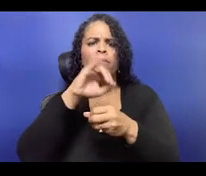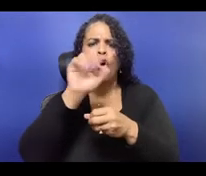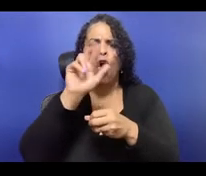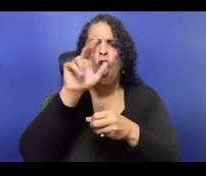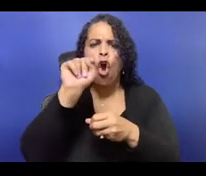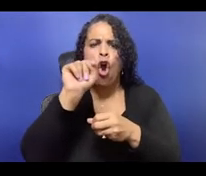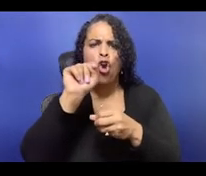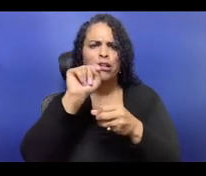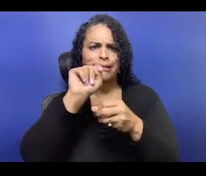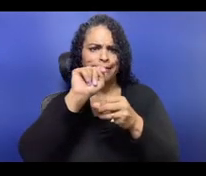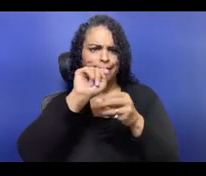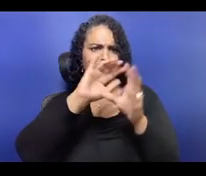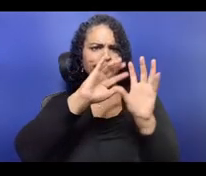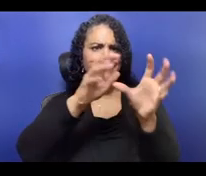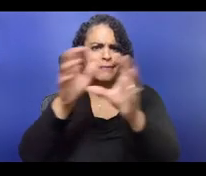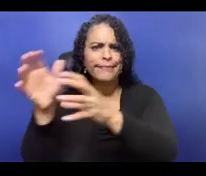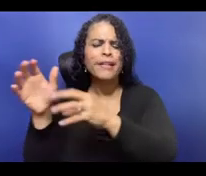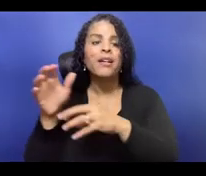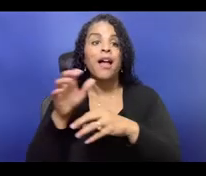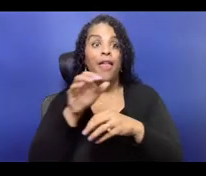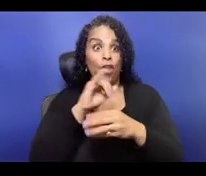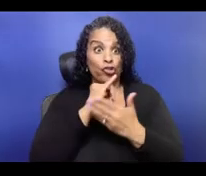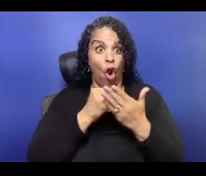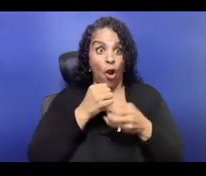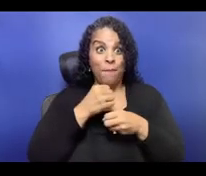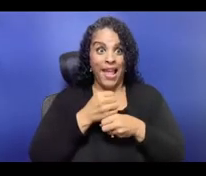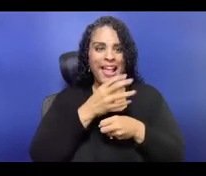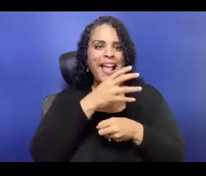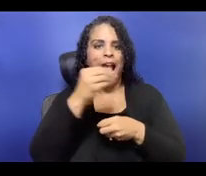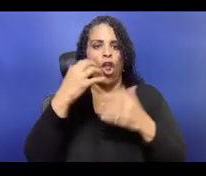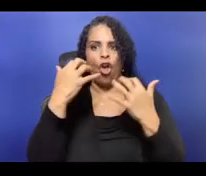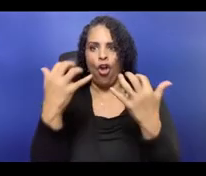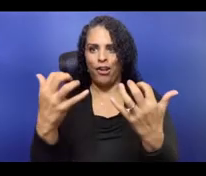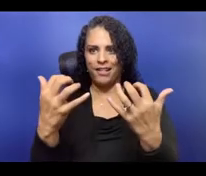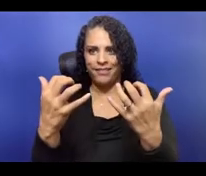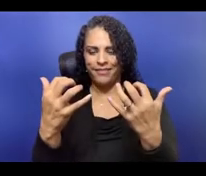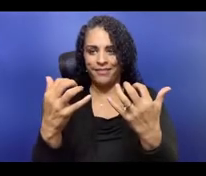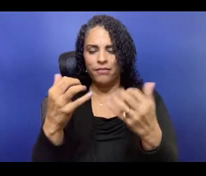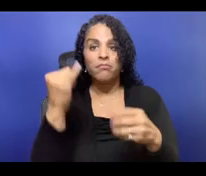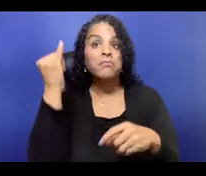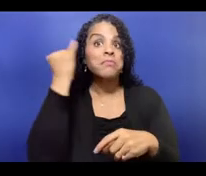I think that it's gonna different for everyone why they wouldn't wanna share it. And often I think it's because the budget